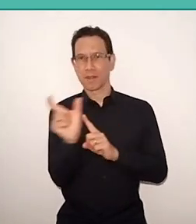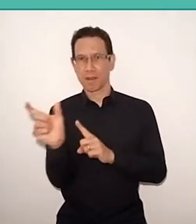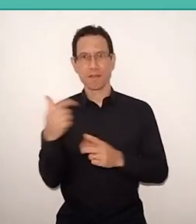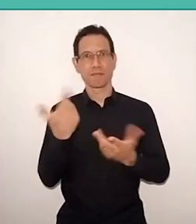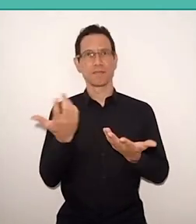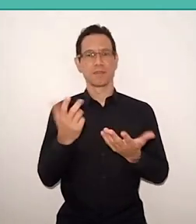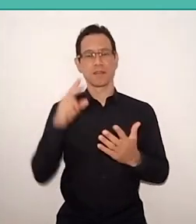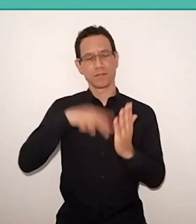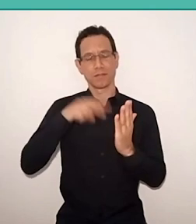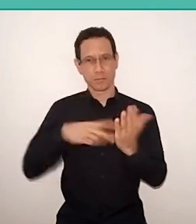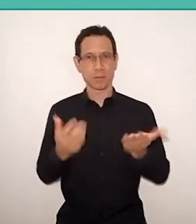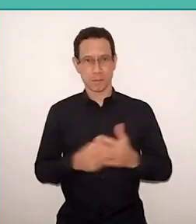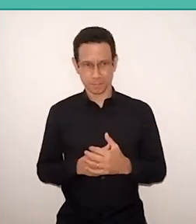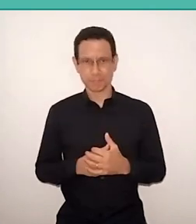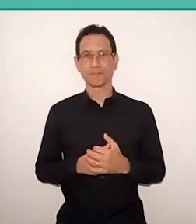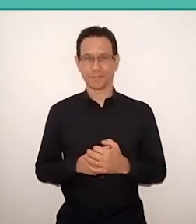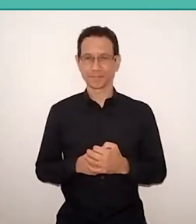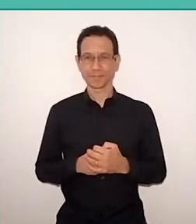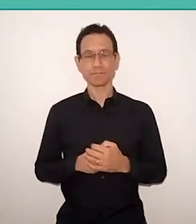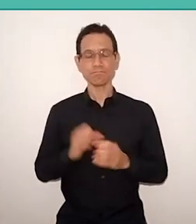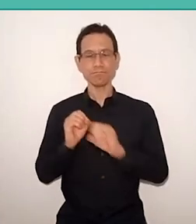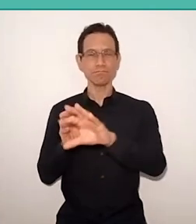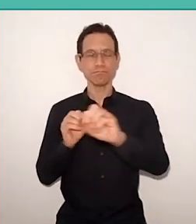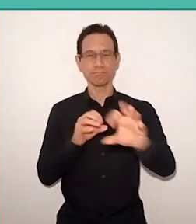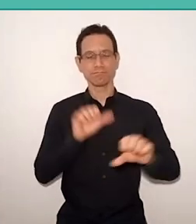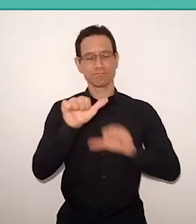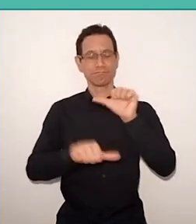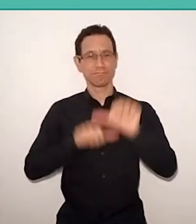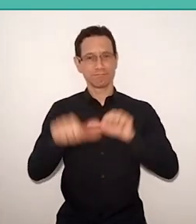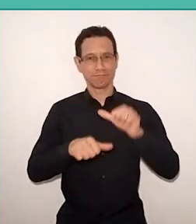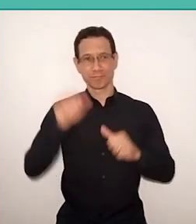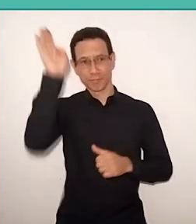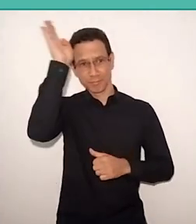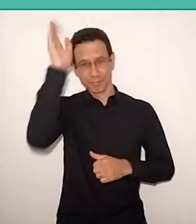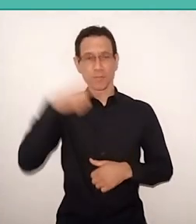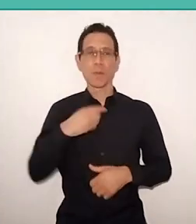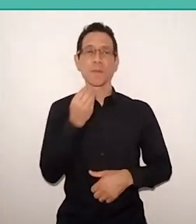For a Transformative Education. Sesc has had the opportunity,